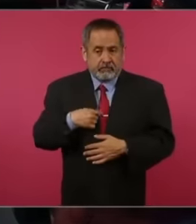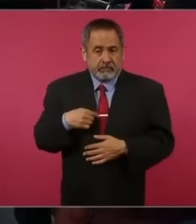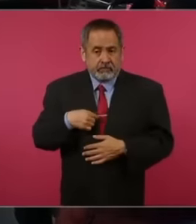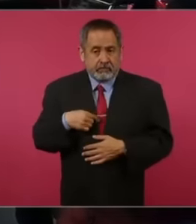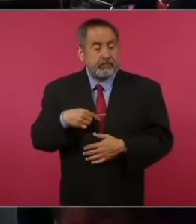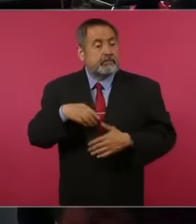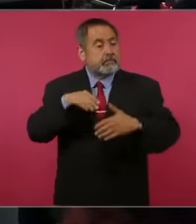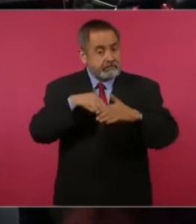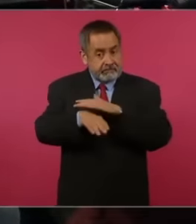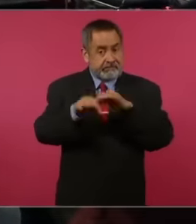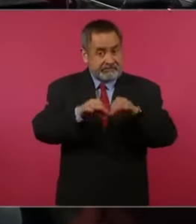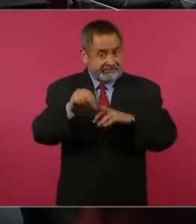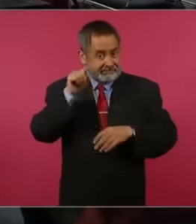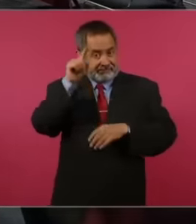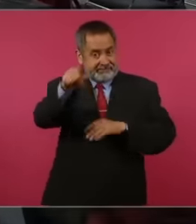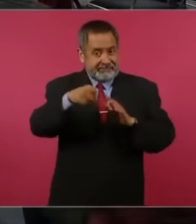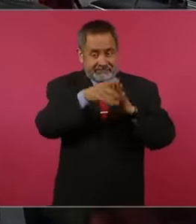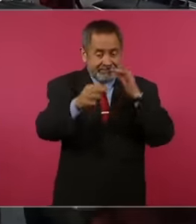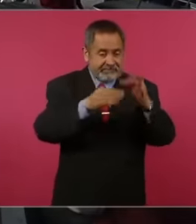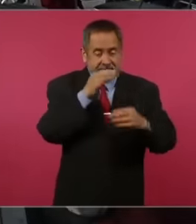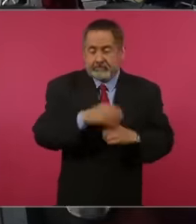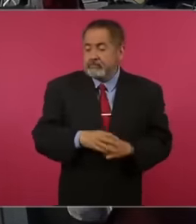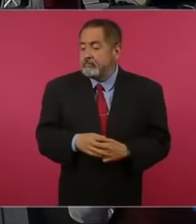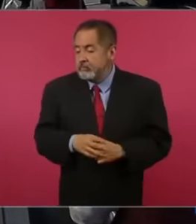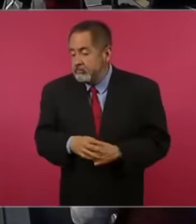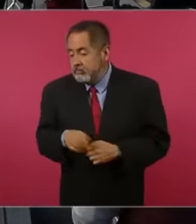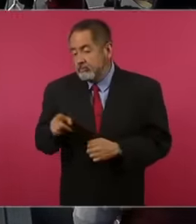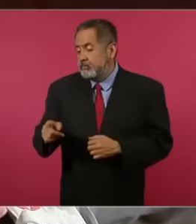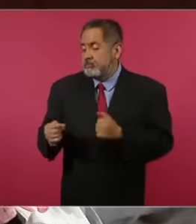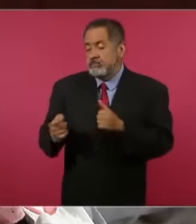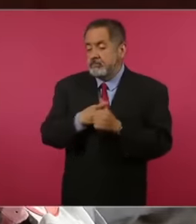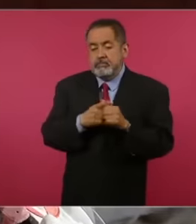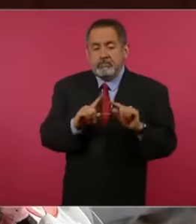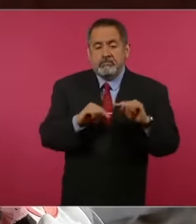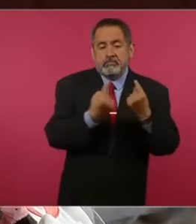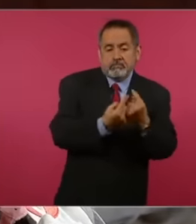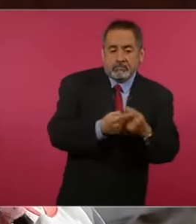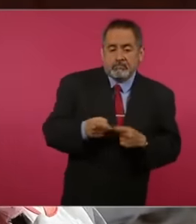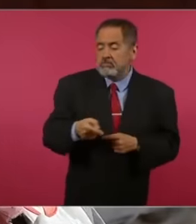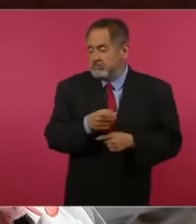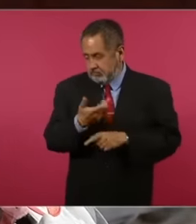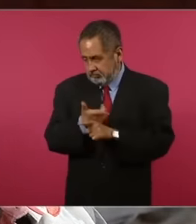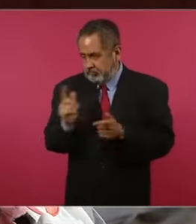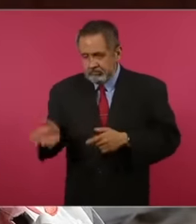and they asked me to get involved with a person, that is to say. Harassment for